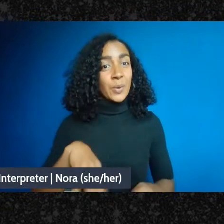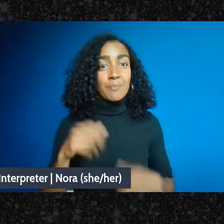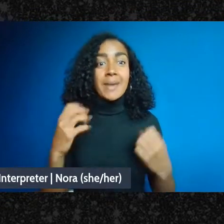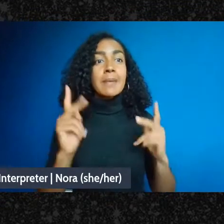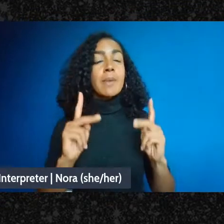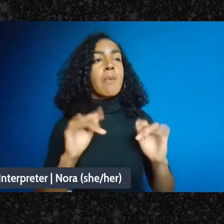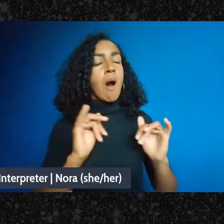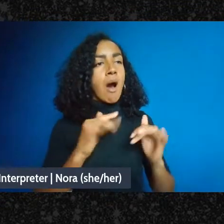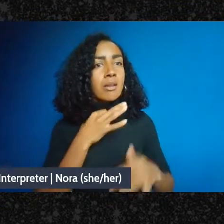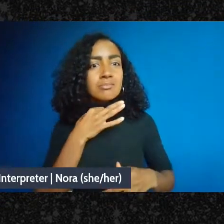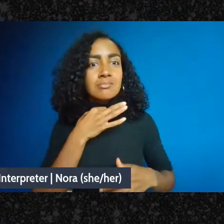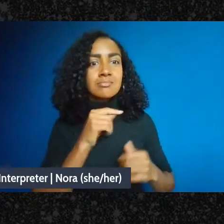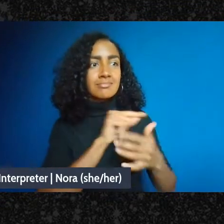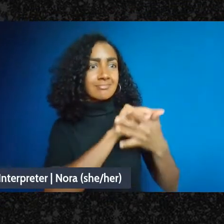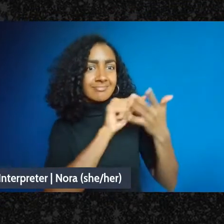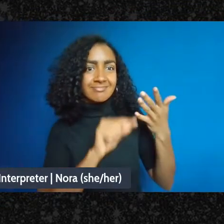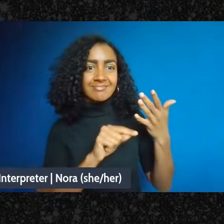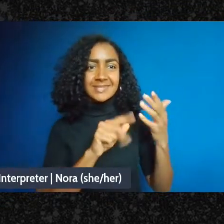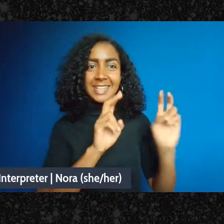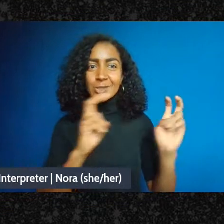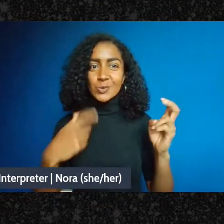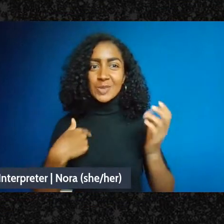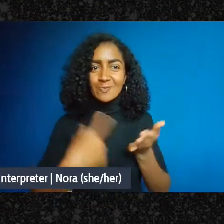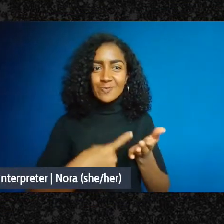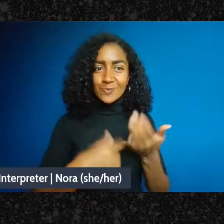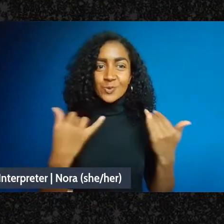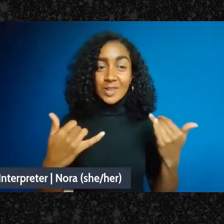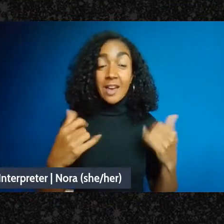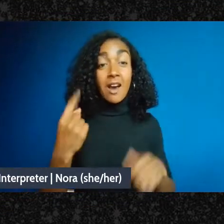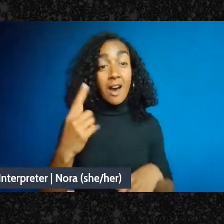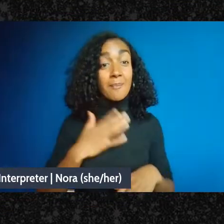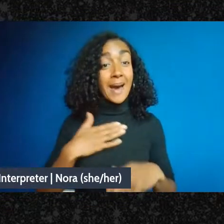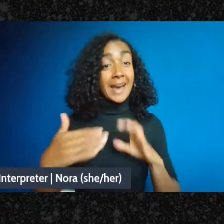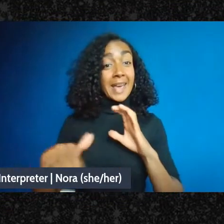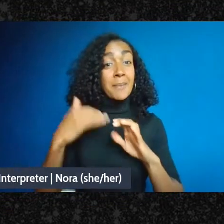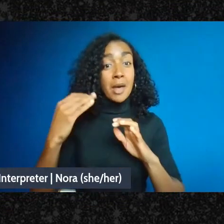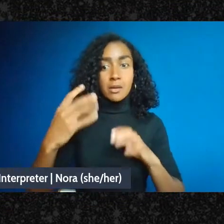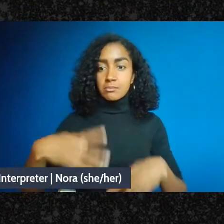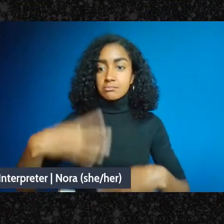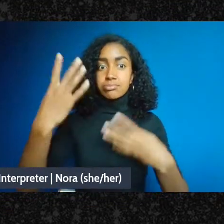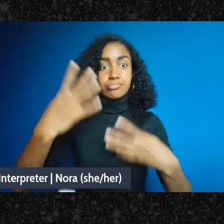is full of-of people for the last few months asking these kinds of questions, and they're